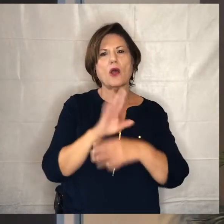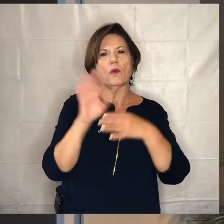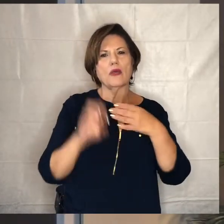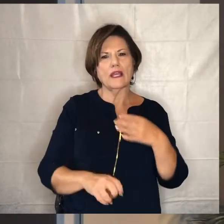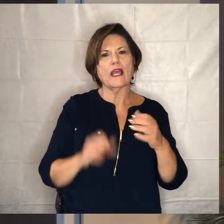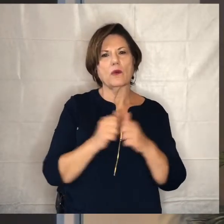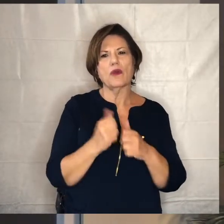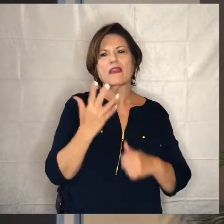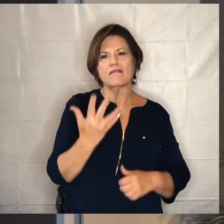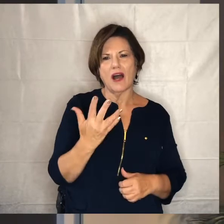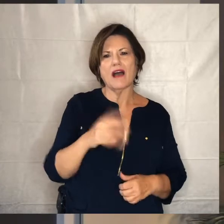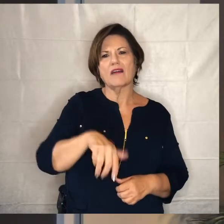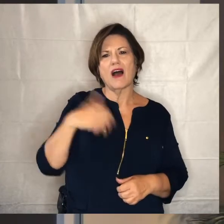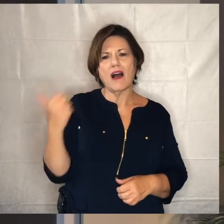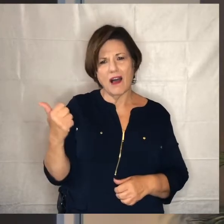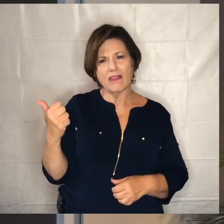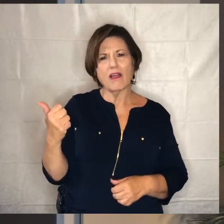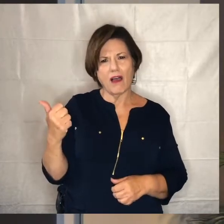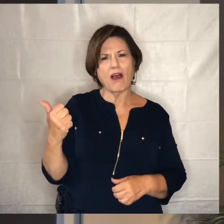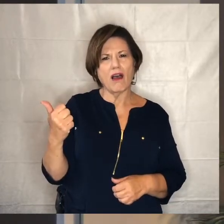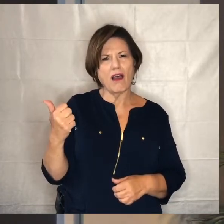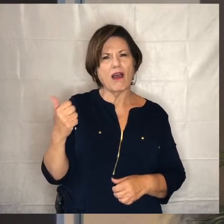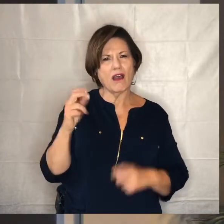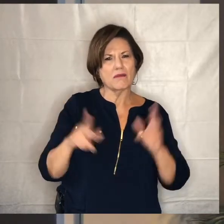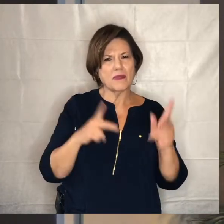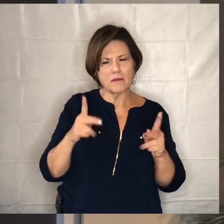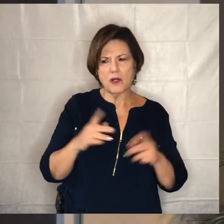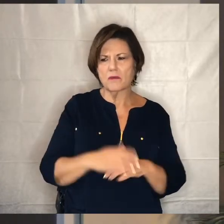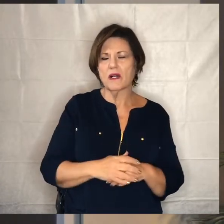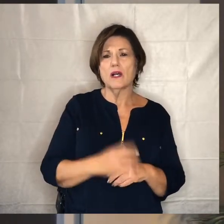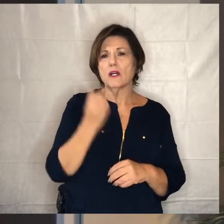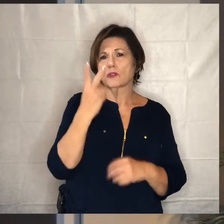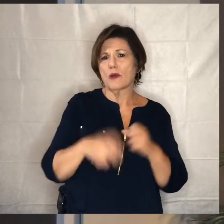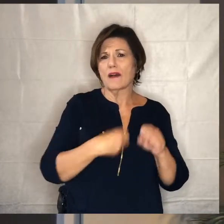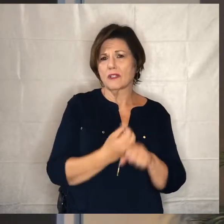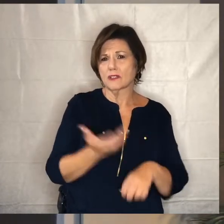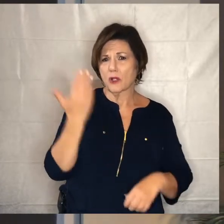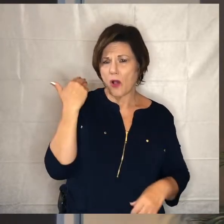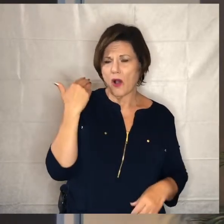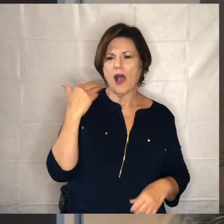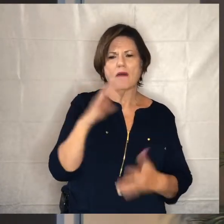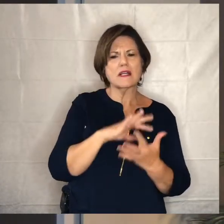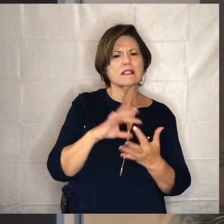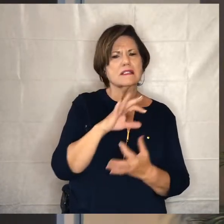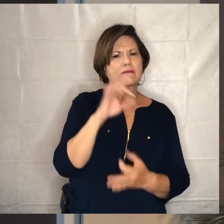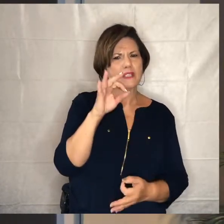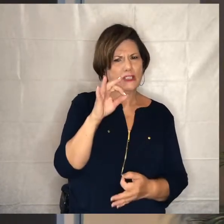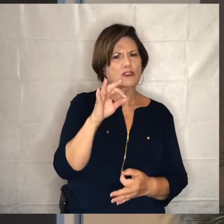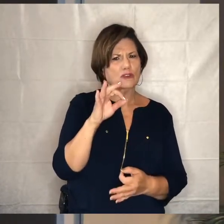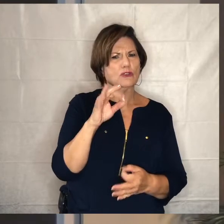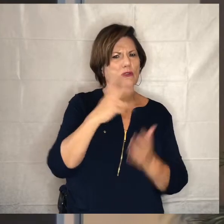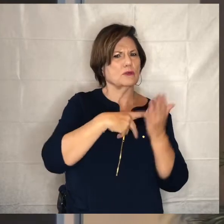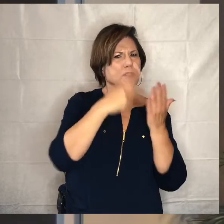other guys and um it started about about 12 years ago actually i was in a spiritual direction program